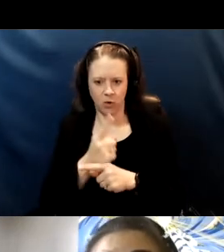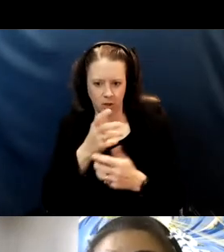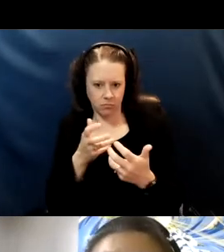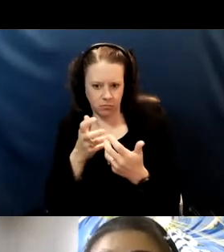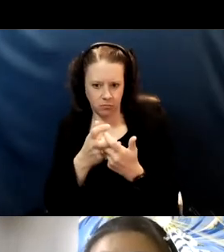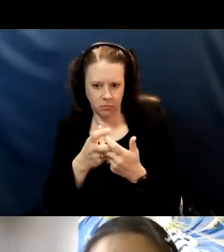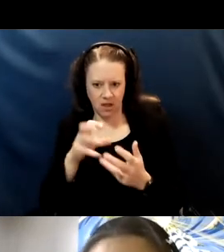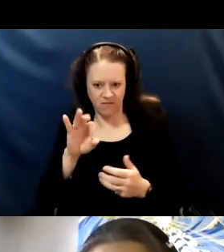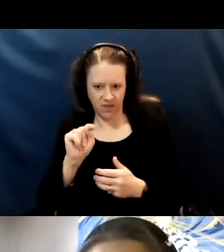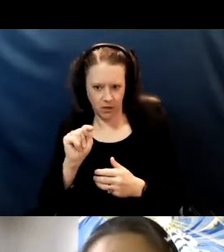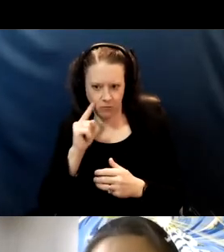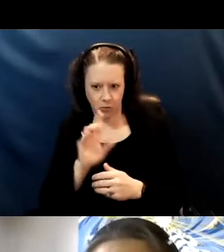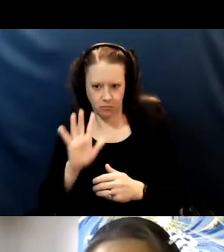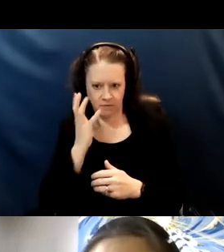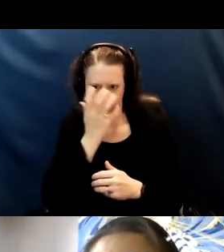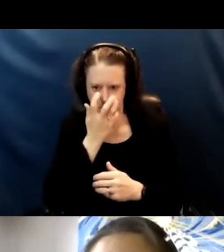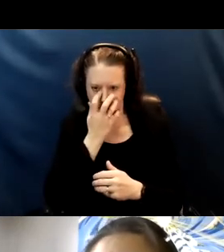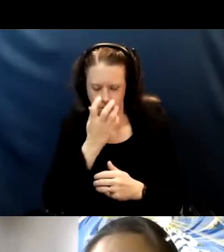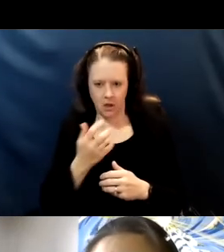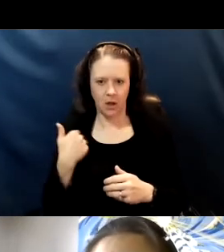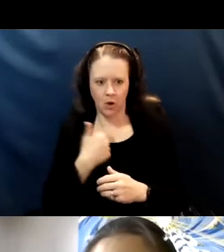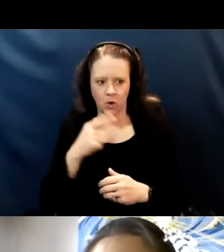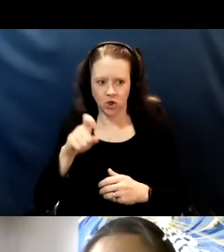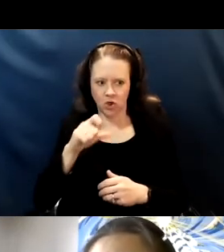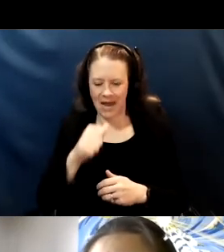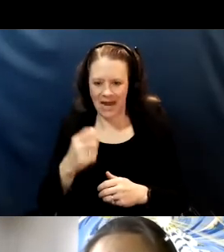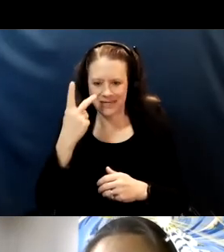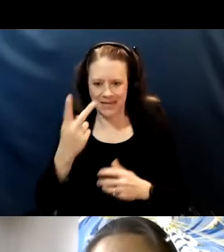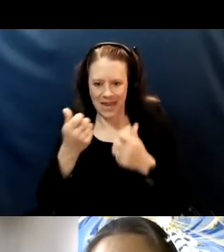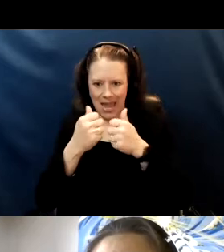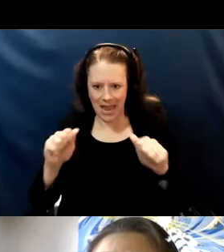We should not be seeing valved N95s.